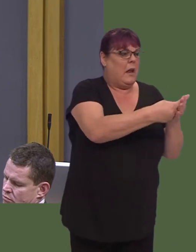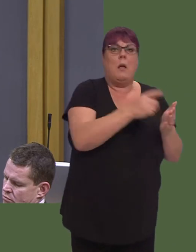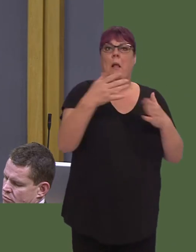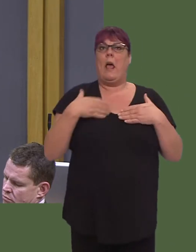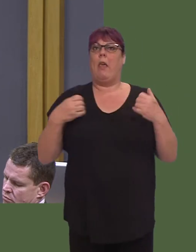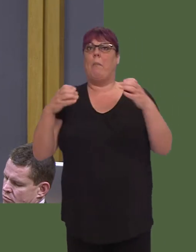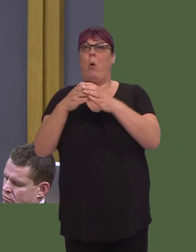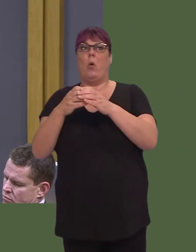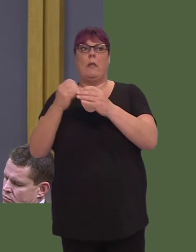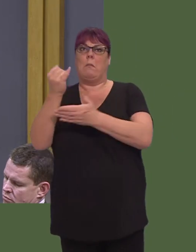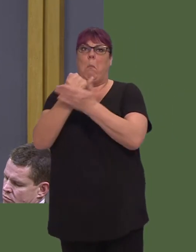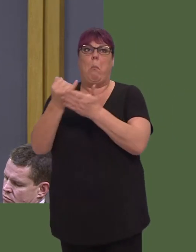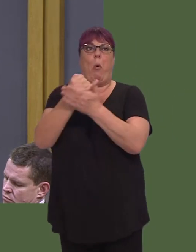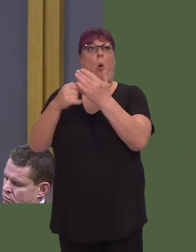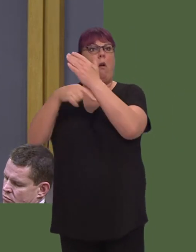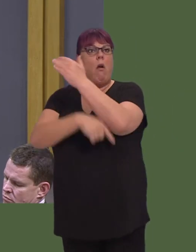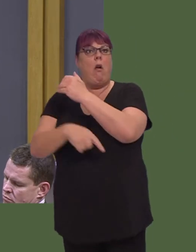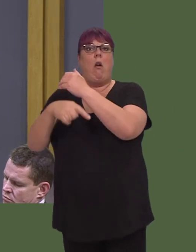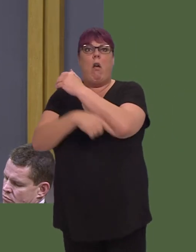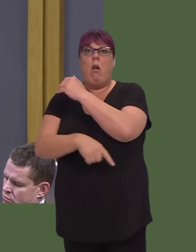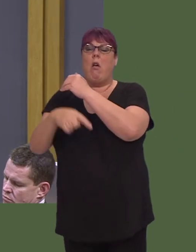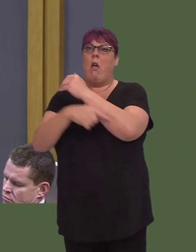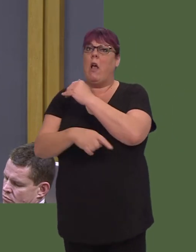‚ chynllunio'n ariannol a gweithredu'n effeithiol er budd trigolion y gogledd?